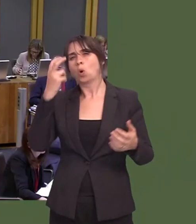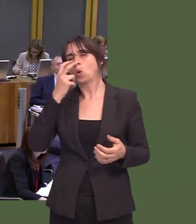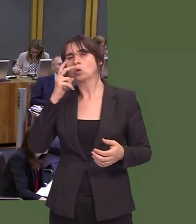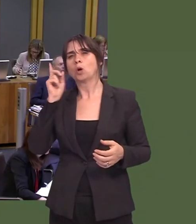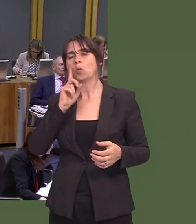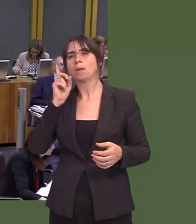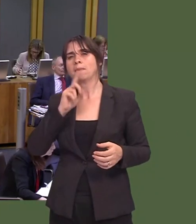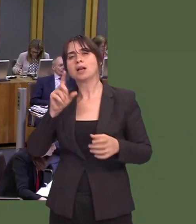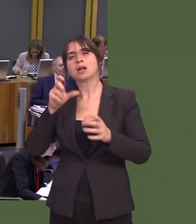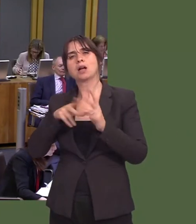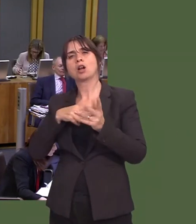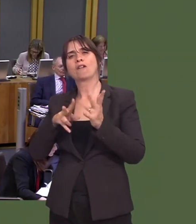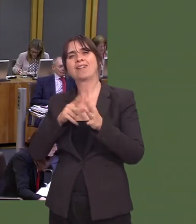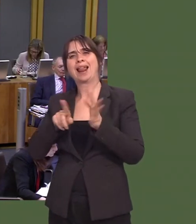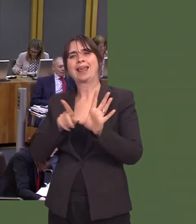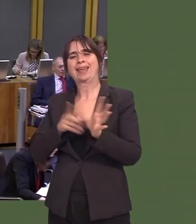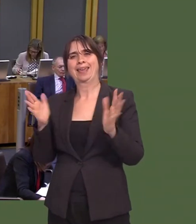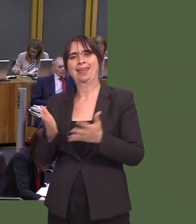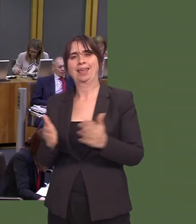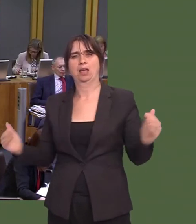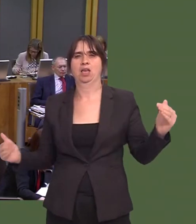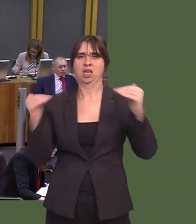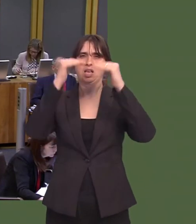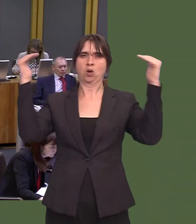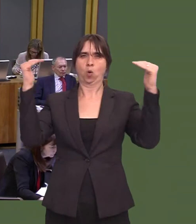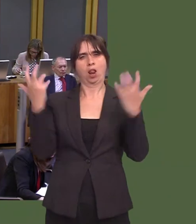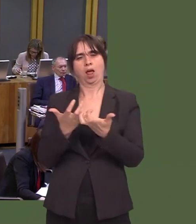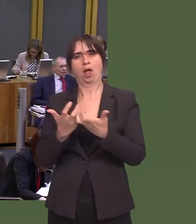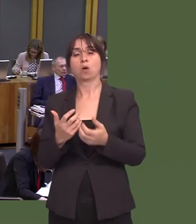OAQ(5)0652(FM) Carwyn Jones: We are strongly committed both to supporting older people and to promoting equality between genders.